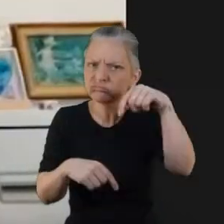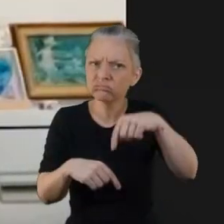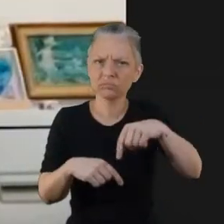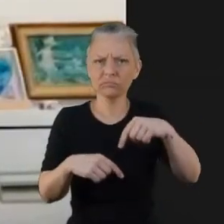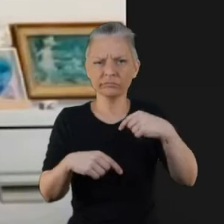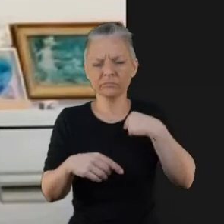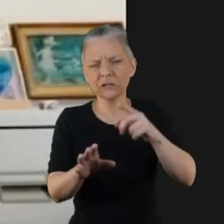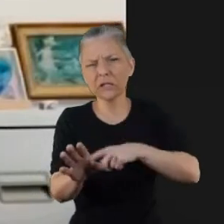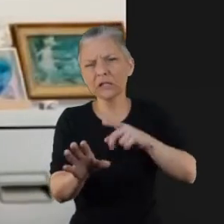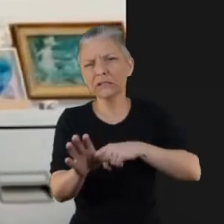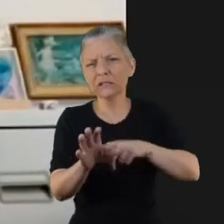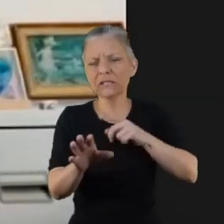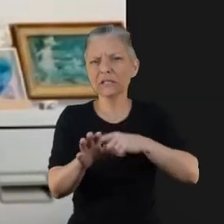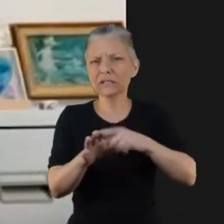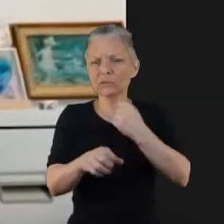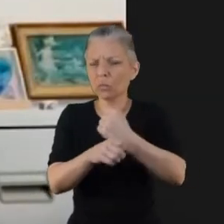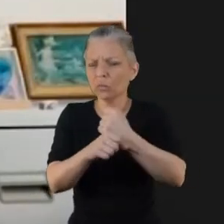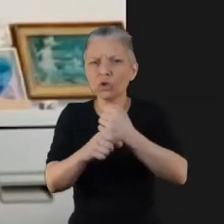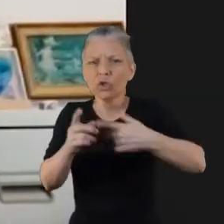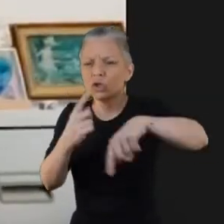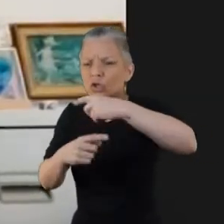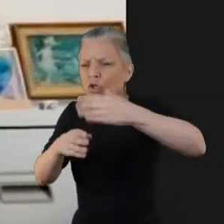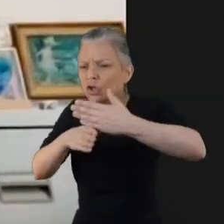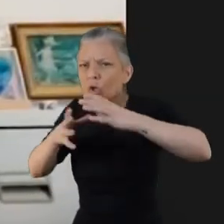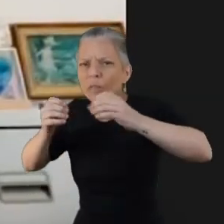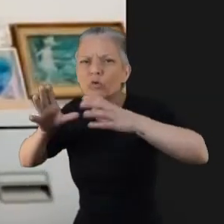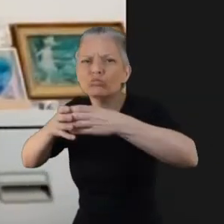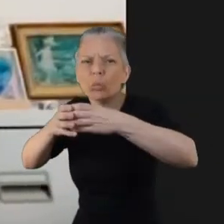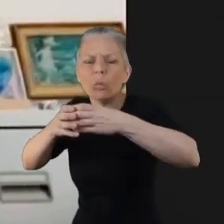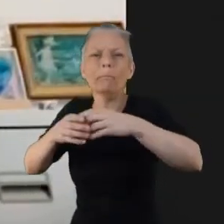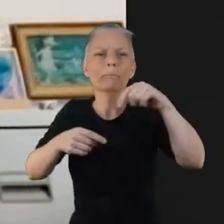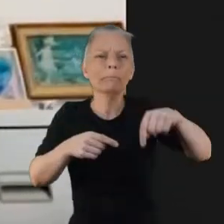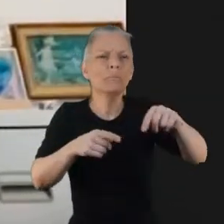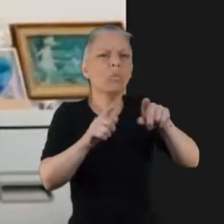the treatment what they think of it's absolutely essential you know and um are we getting it